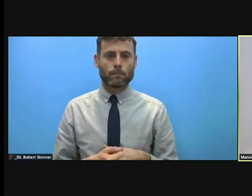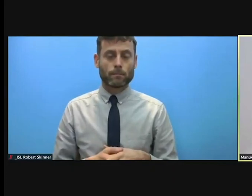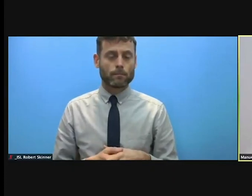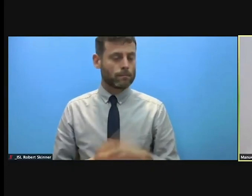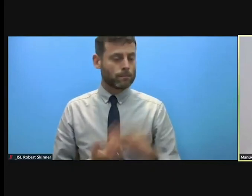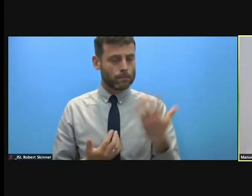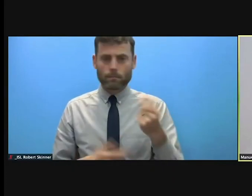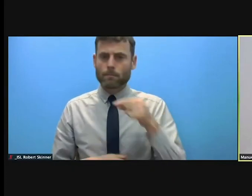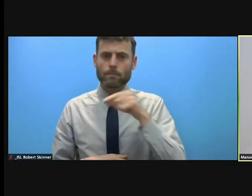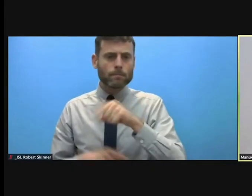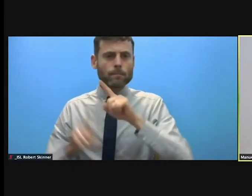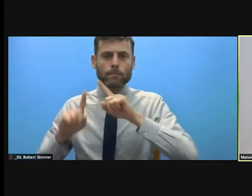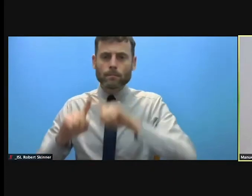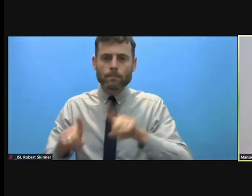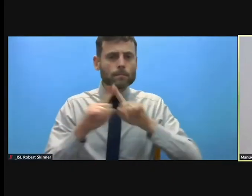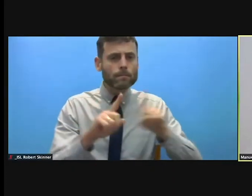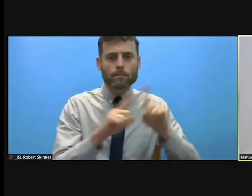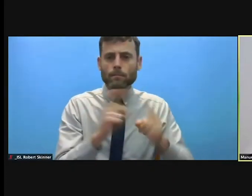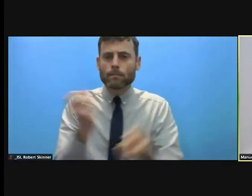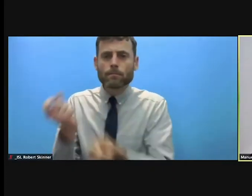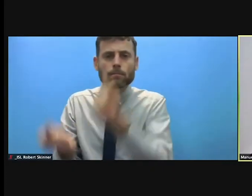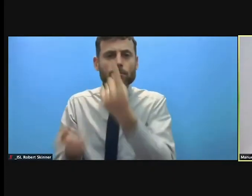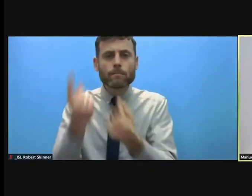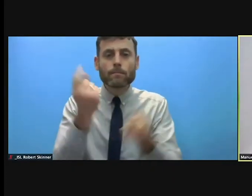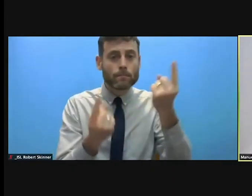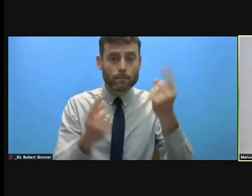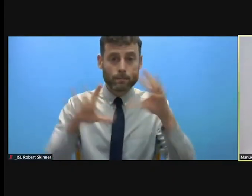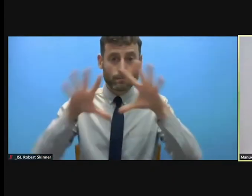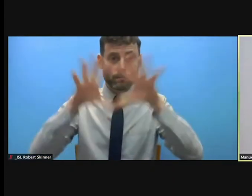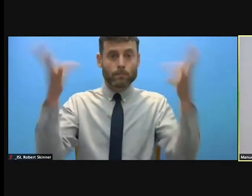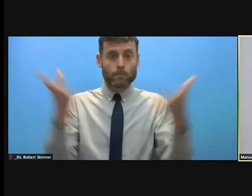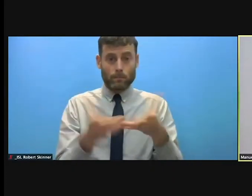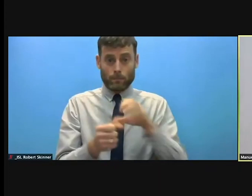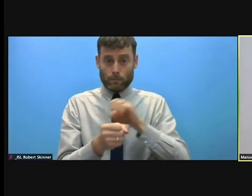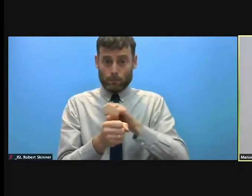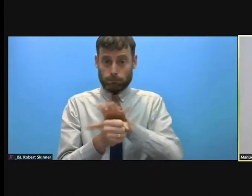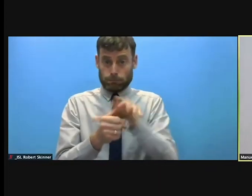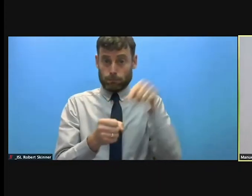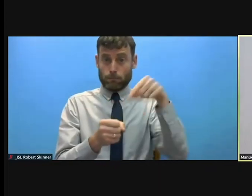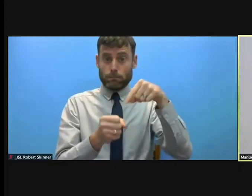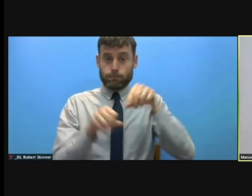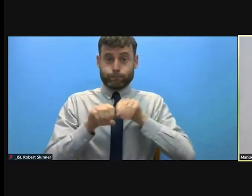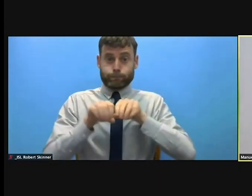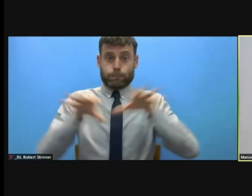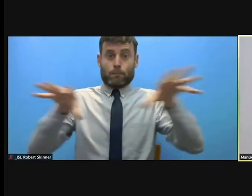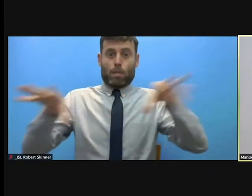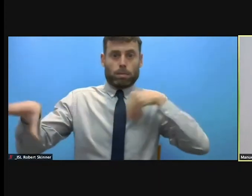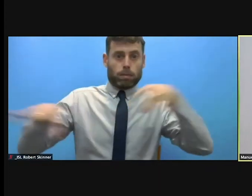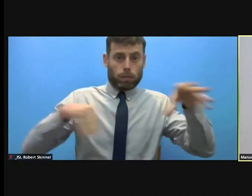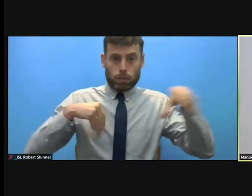that a health pandemic turned into a global protection crisis. And emphasize the call